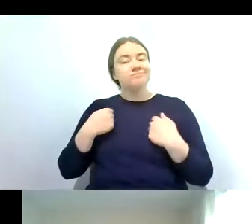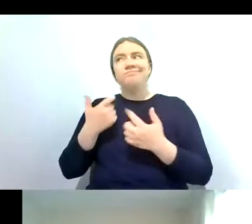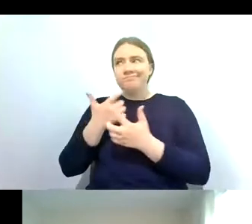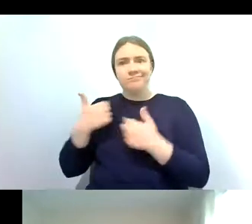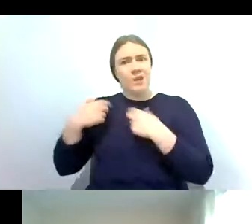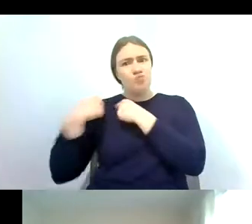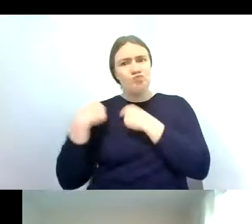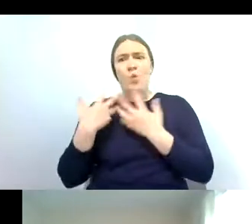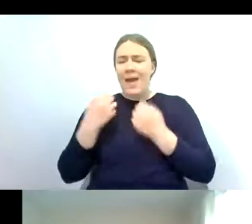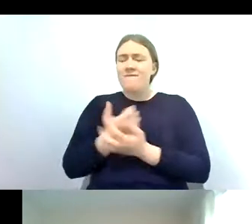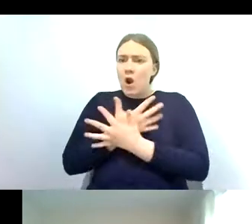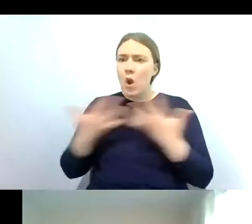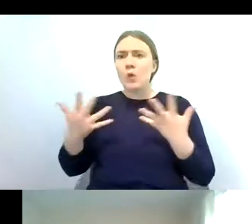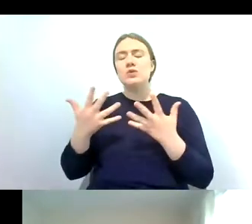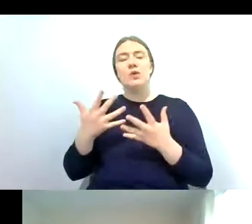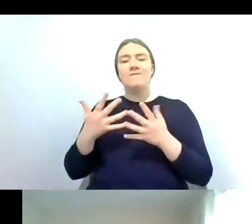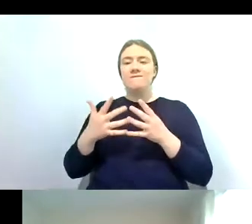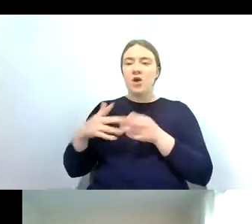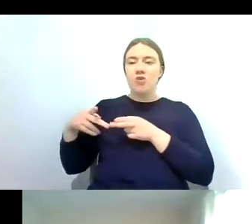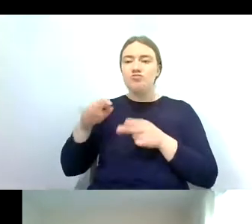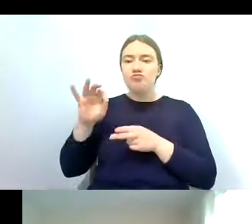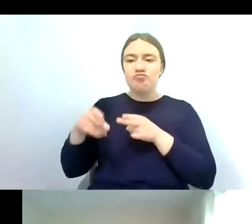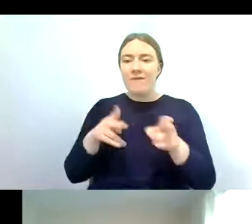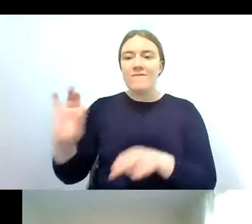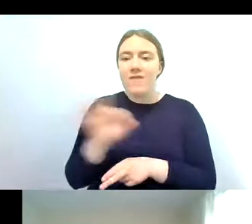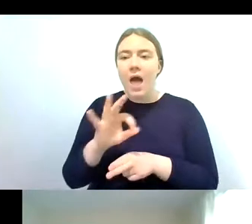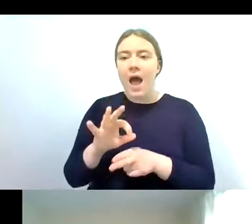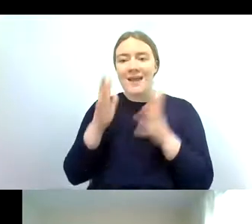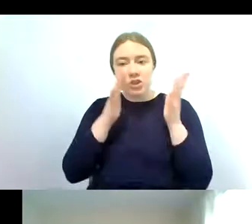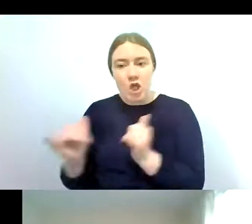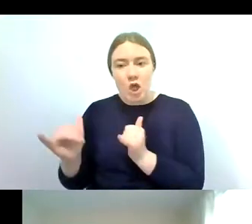with uh citizen scientists throughout the severn catchment and i'm going to tell you a little bit